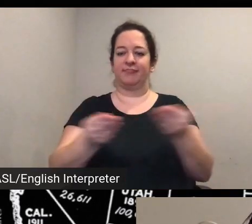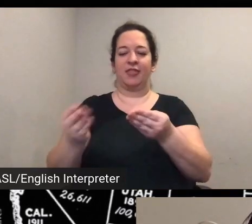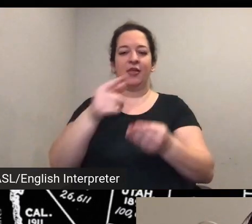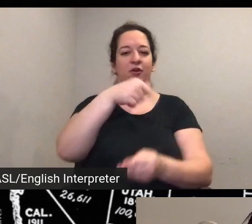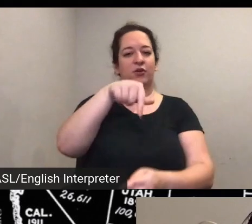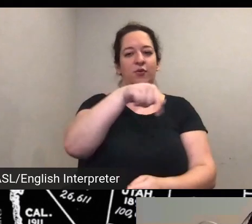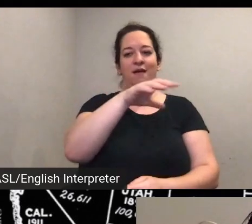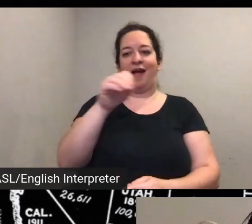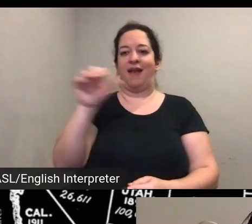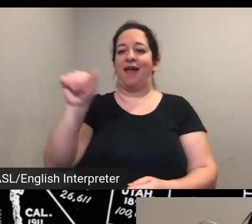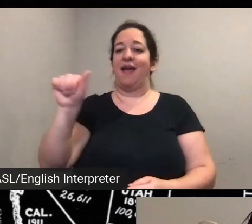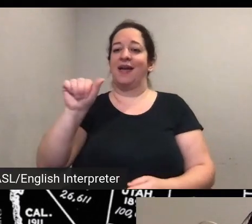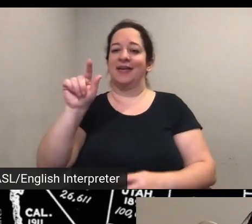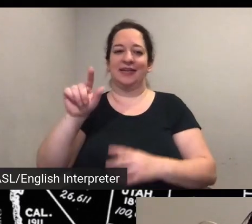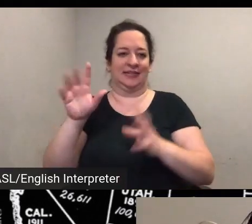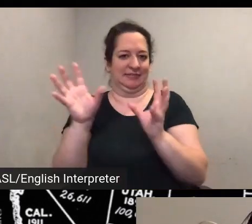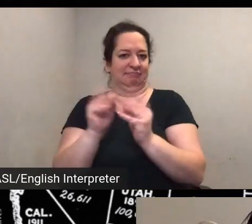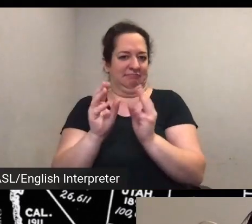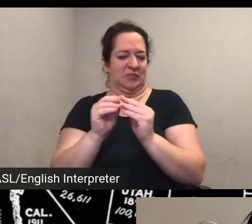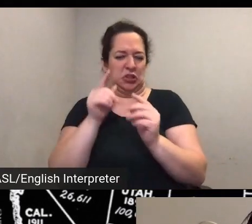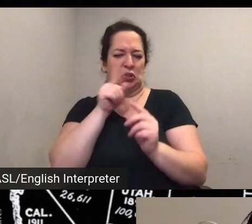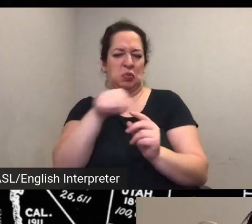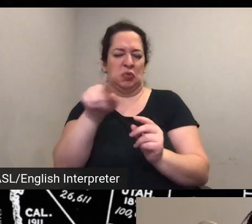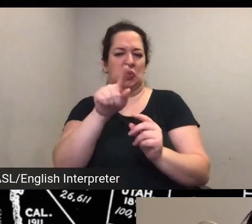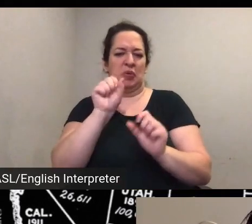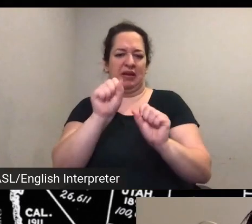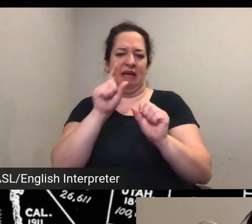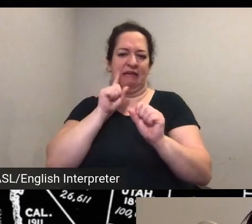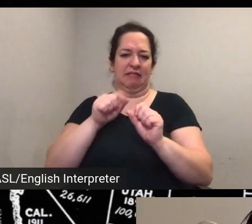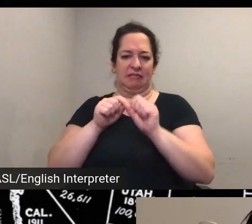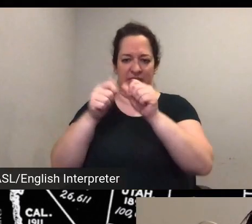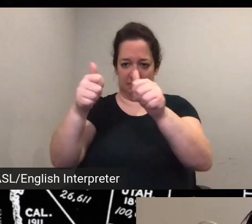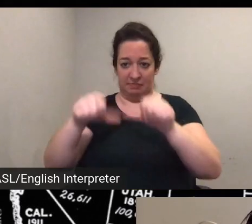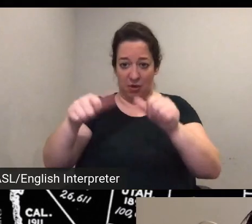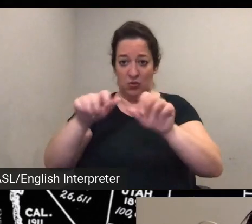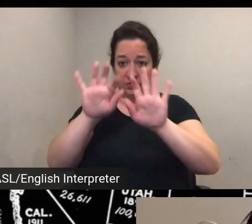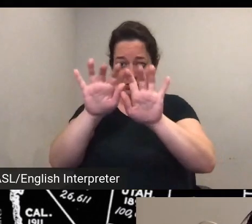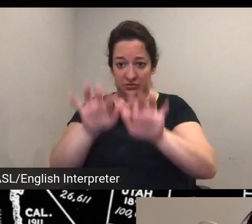project your questions directly so again do paste those into the chat